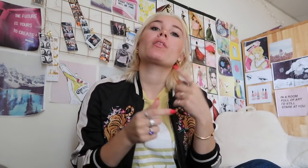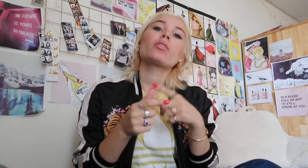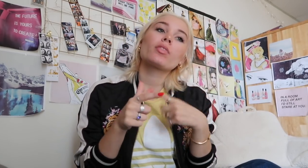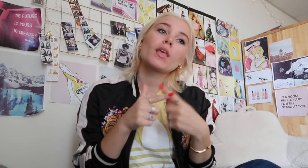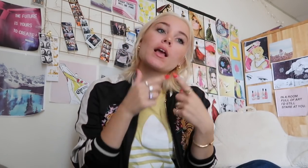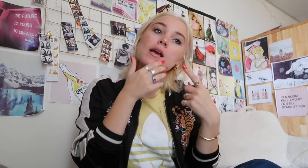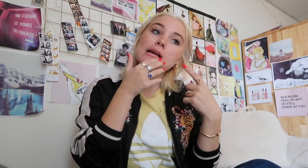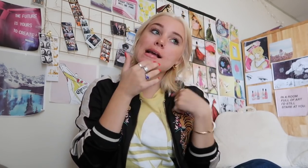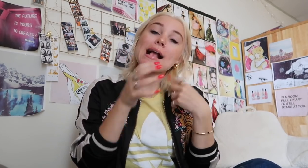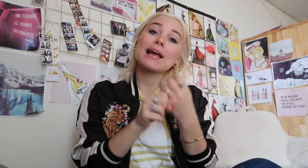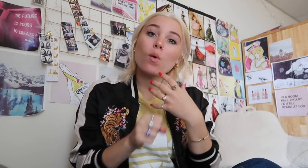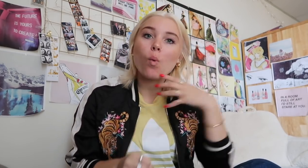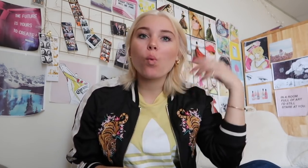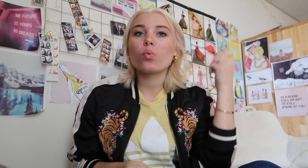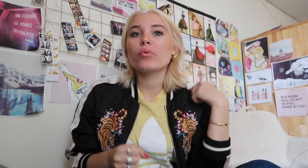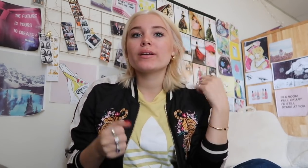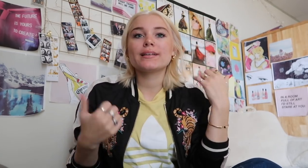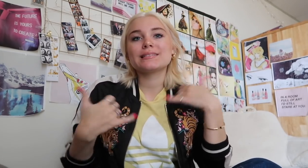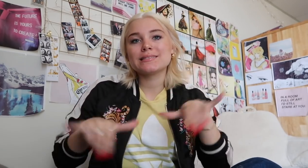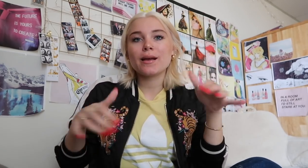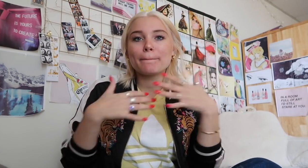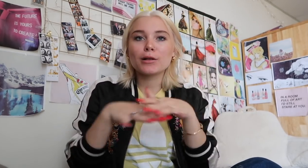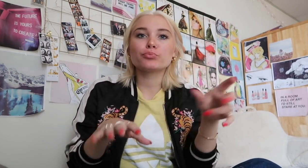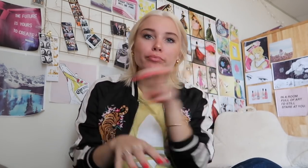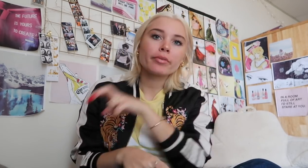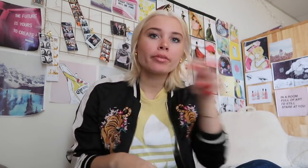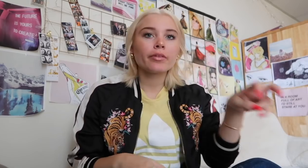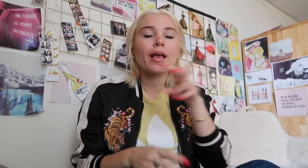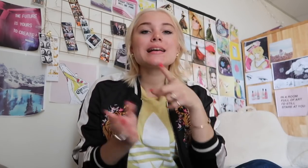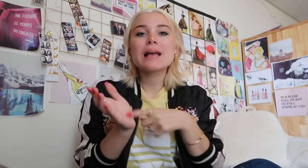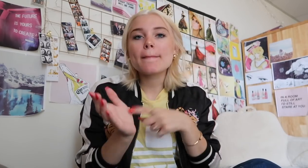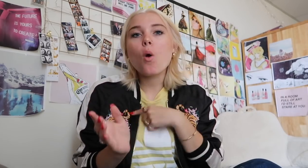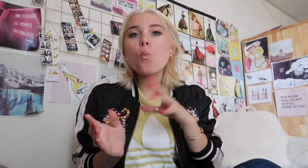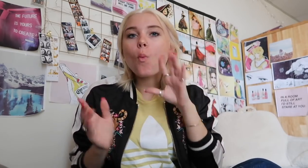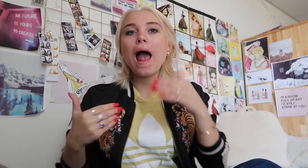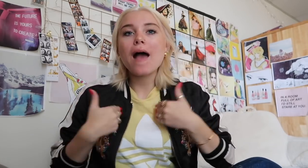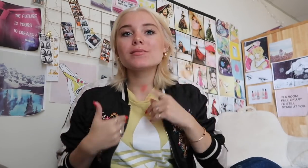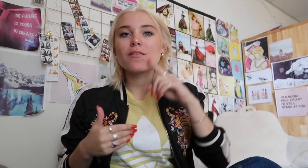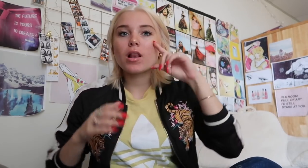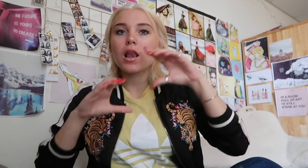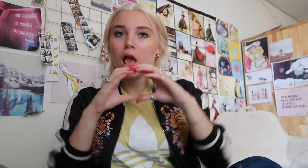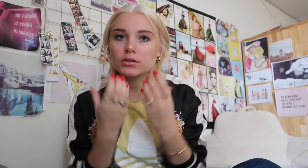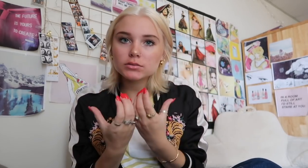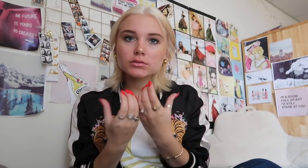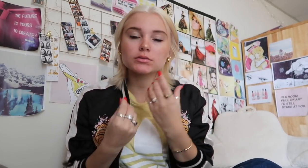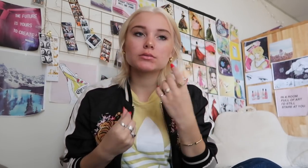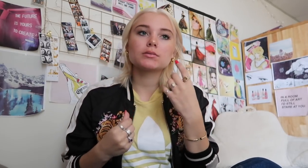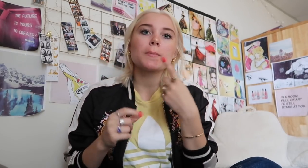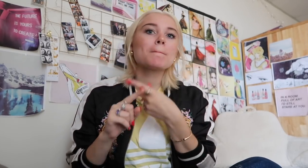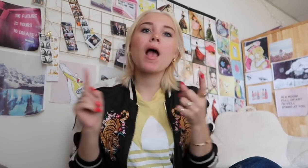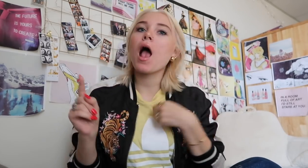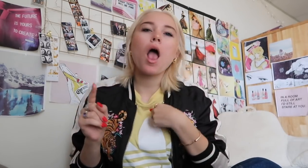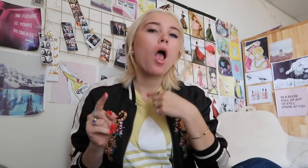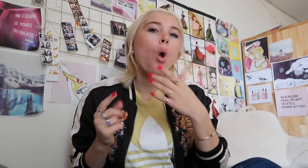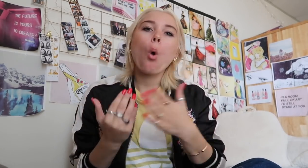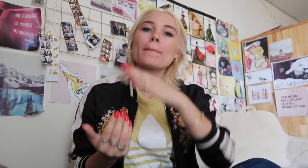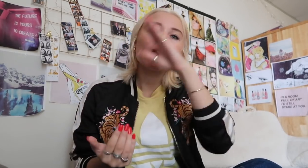and when I get older, I was still back forth from deaf classes to hearing classes. it depends on what subject are they going to teach